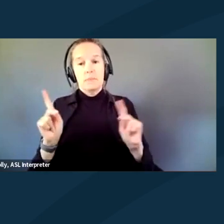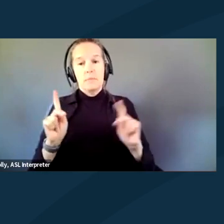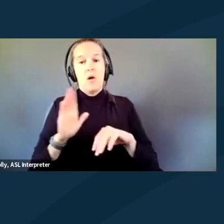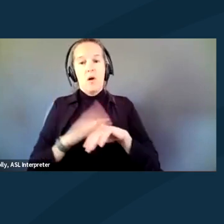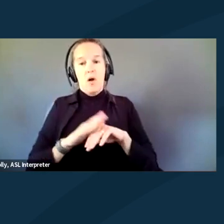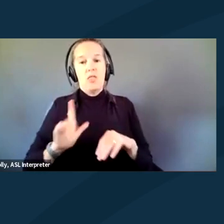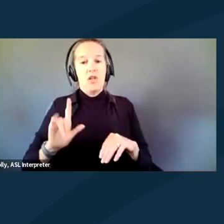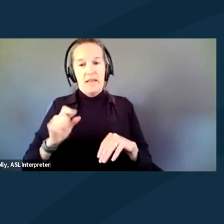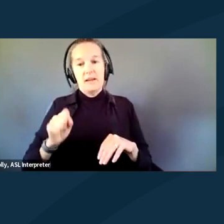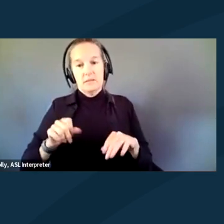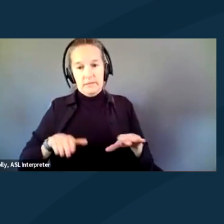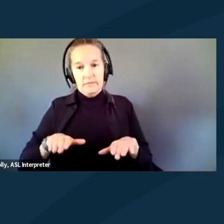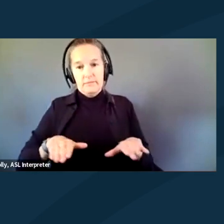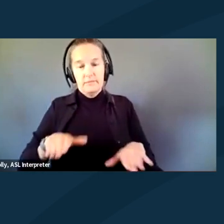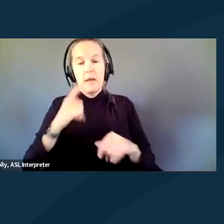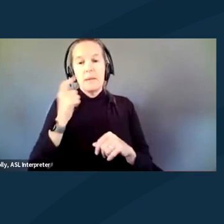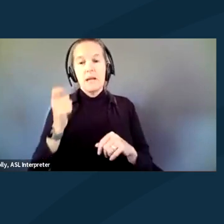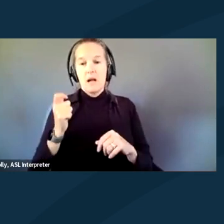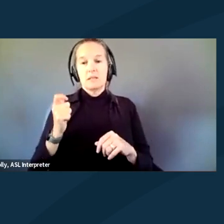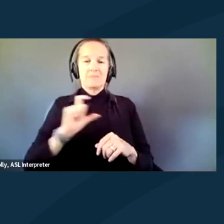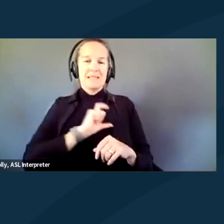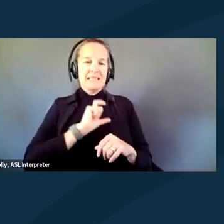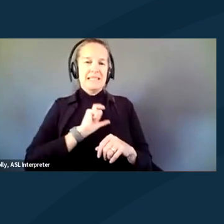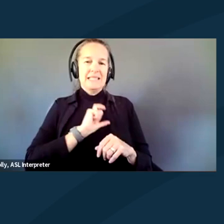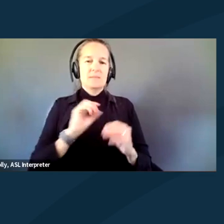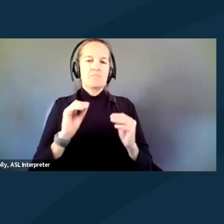because the police are more likely to arrest you.